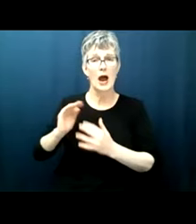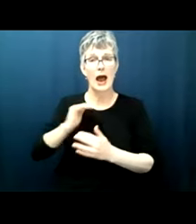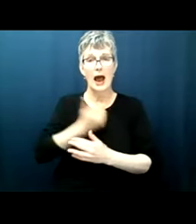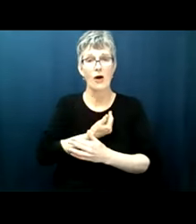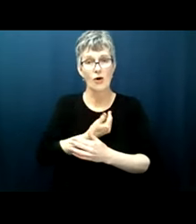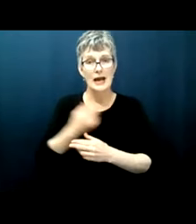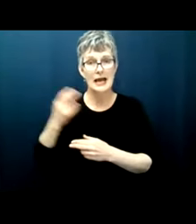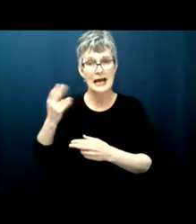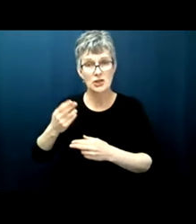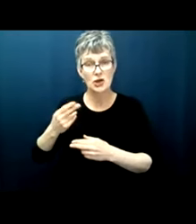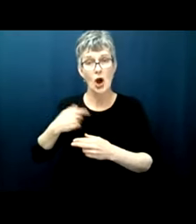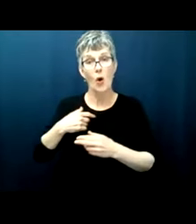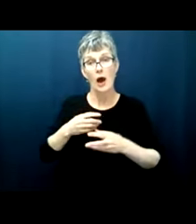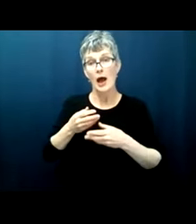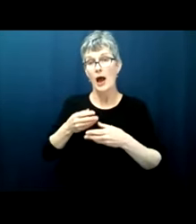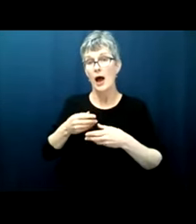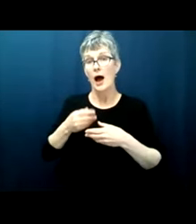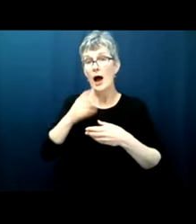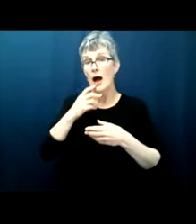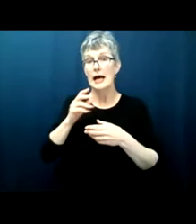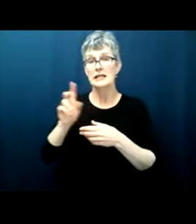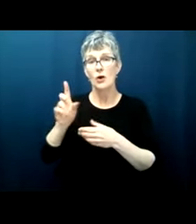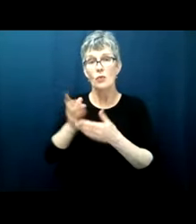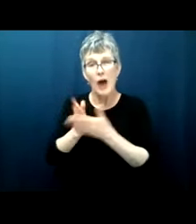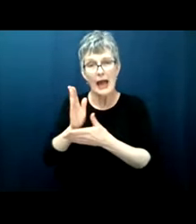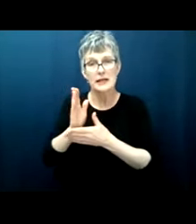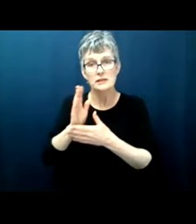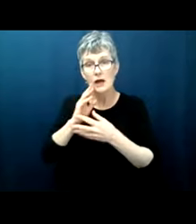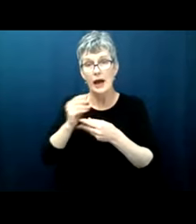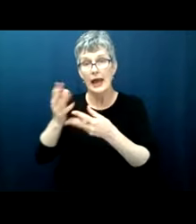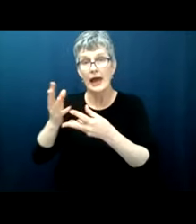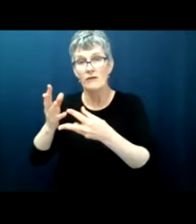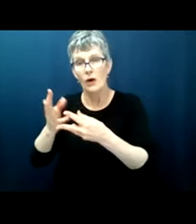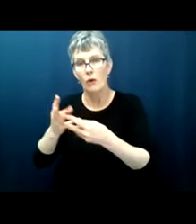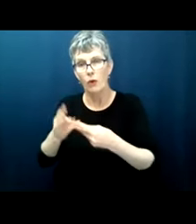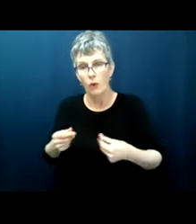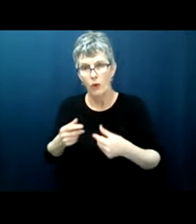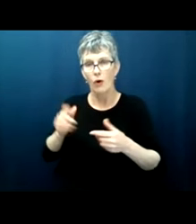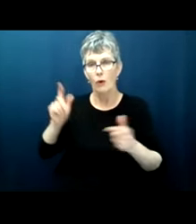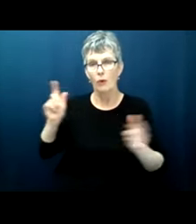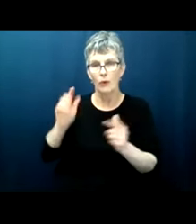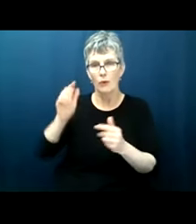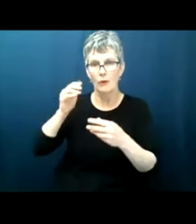liberty of rights um at different times right the reconstruction era is a huge example of this but